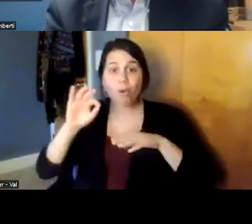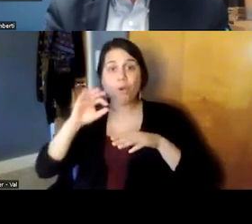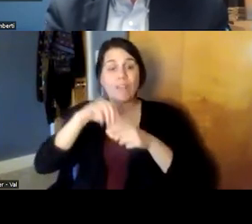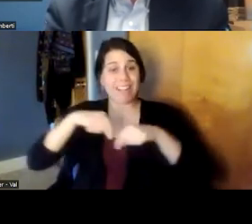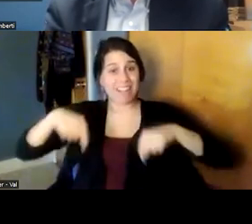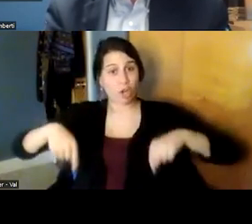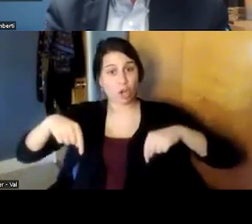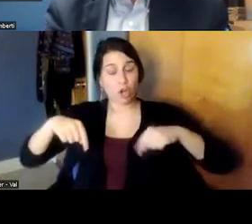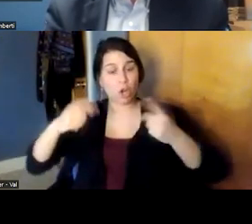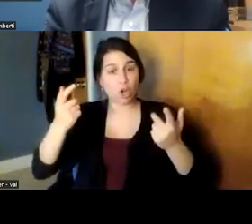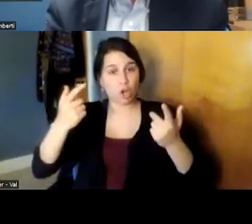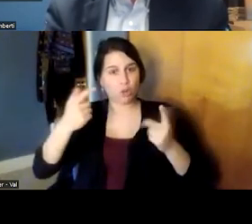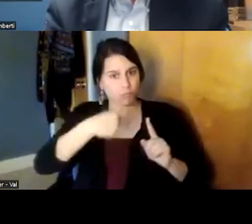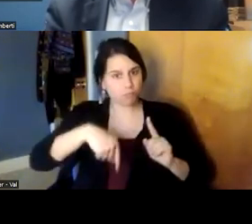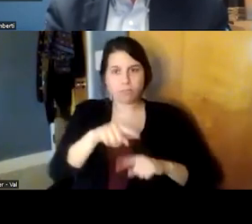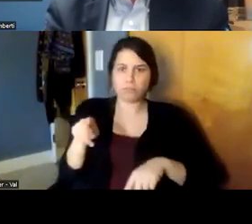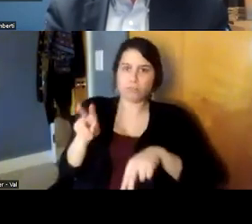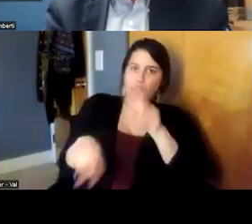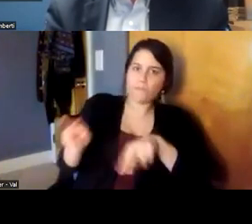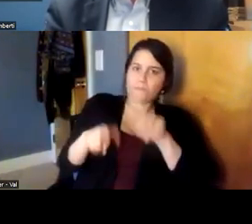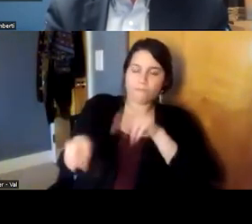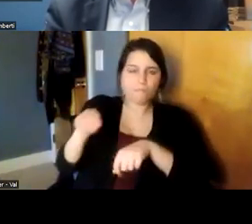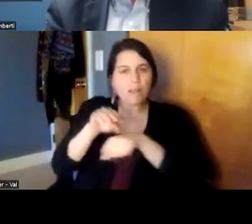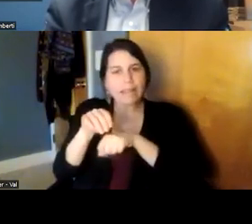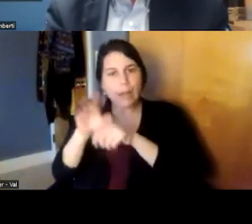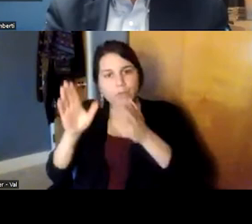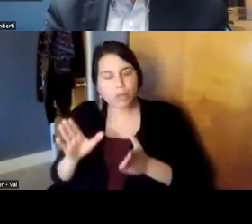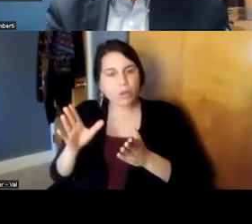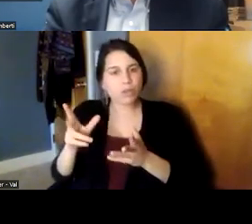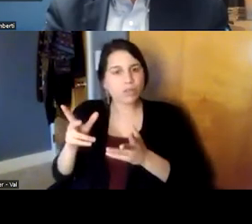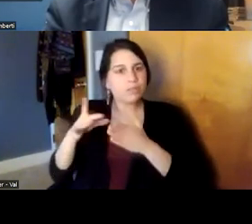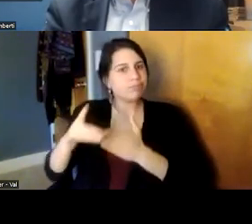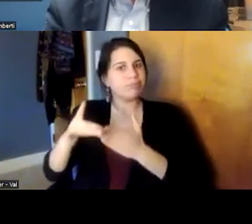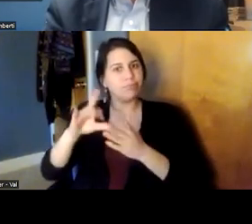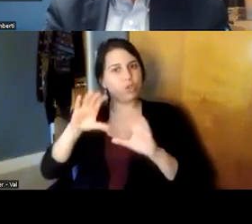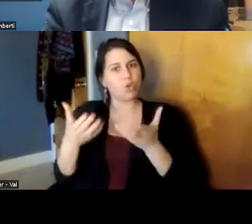you know they're they're observing counselors facilitate a group therapy session so they're